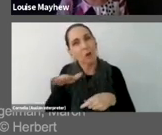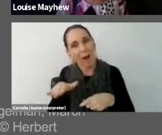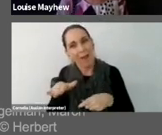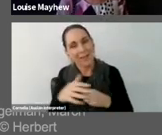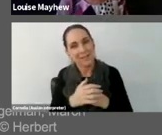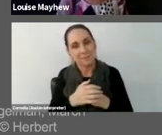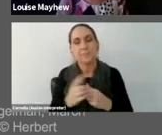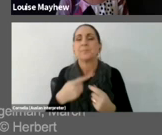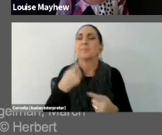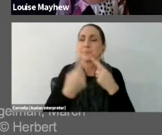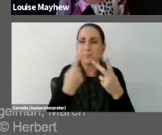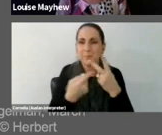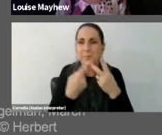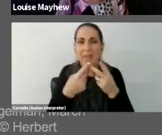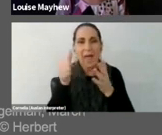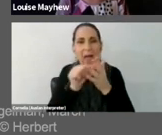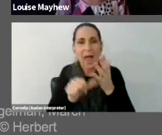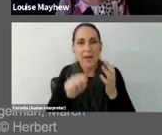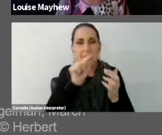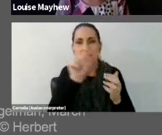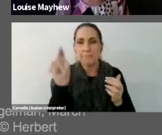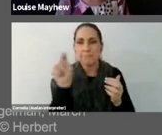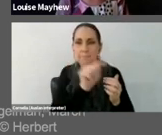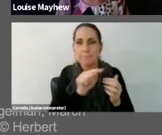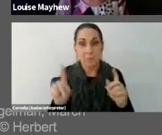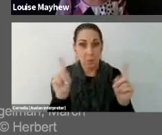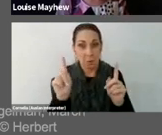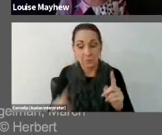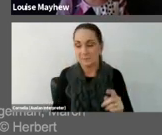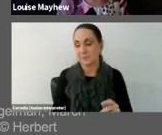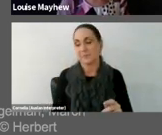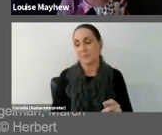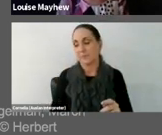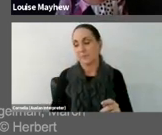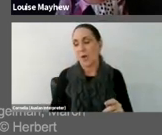artworks on this screen, because they all share a kind of joyful nonsense and